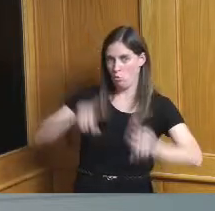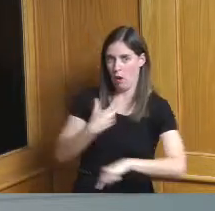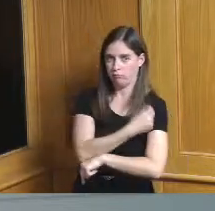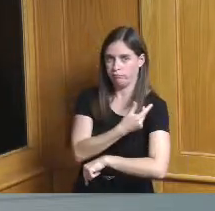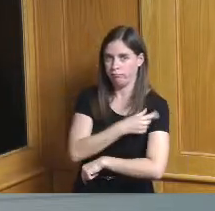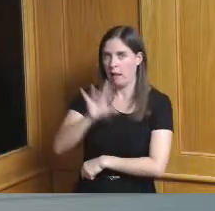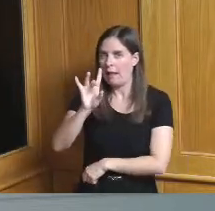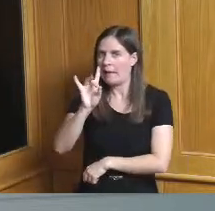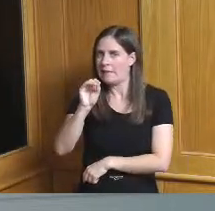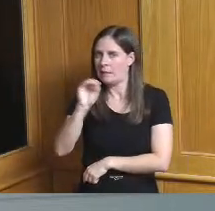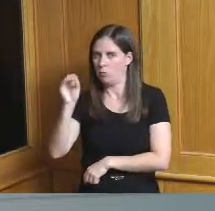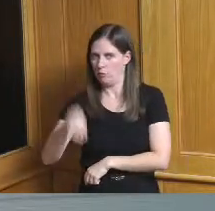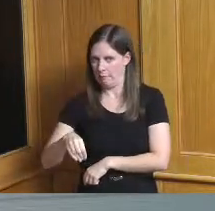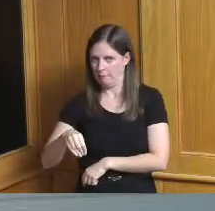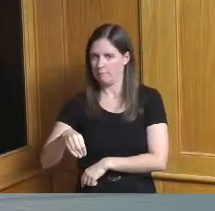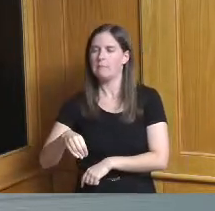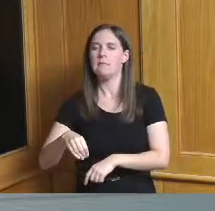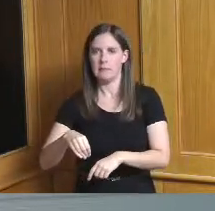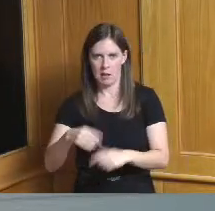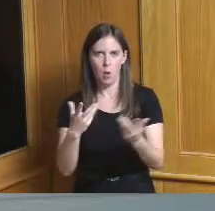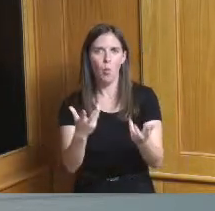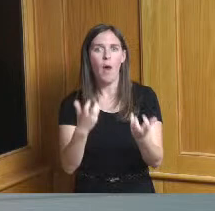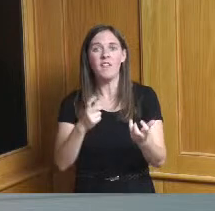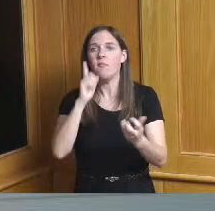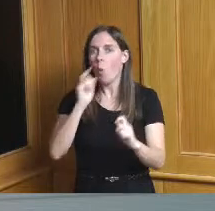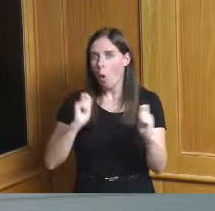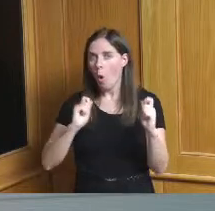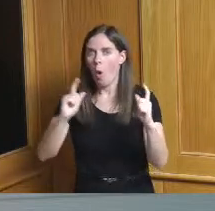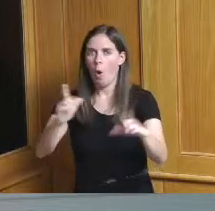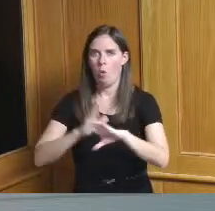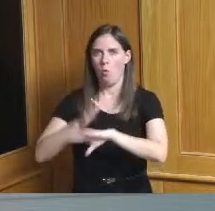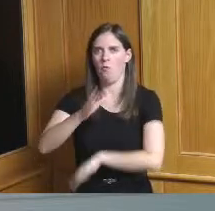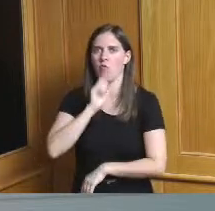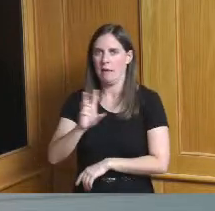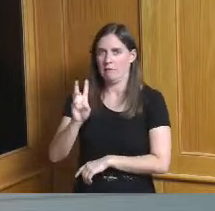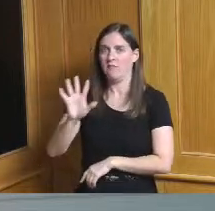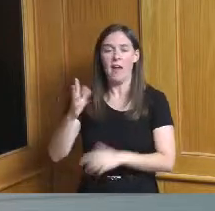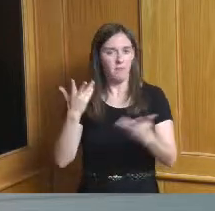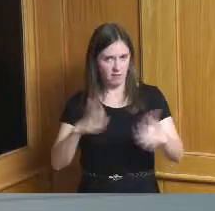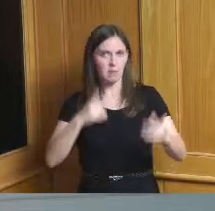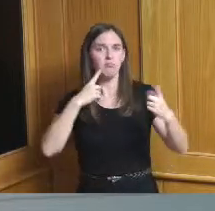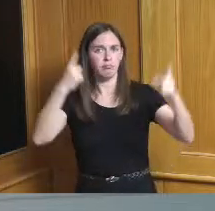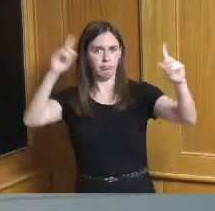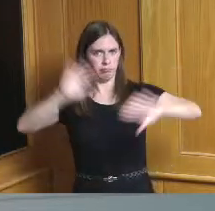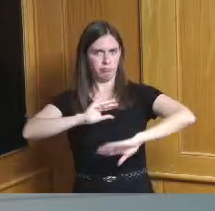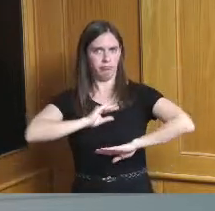at meeting that goal for everyone over the age of 65. in addition we're getting kind of close